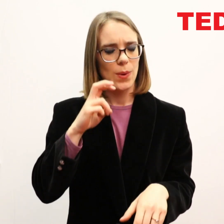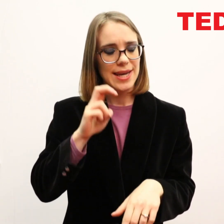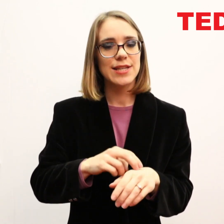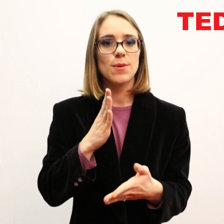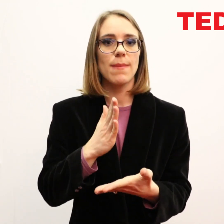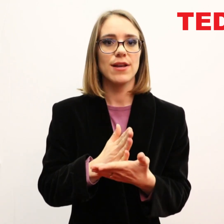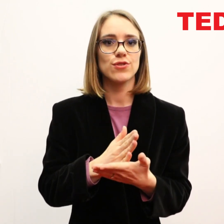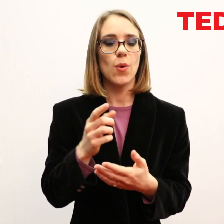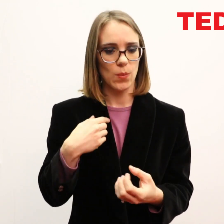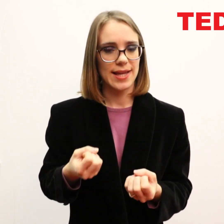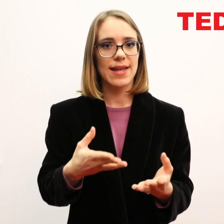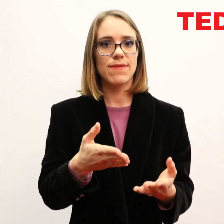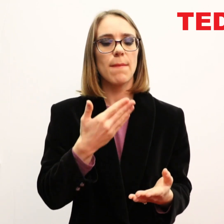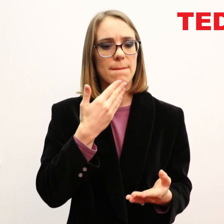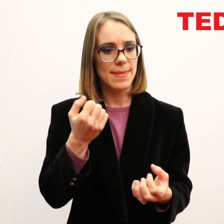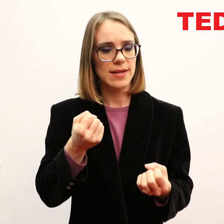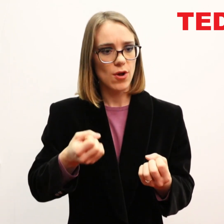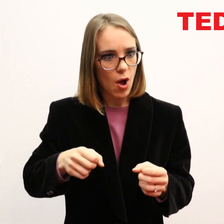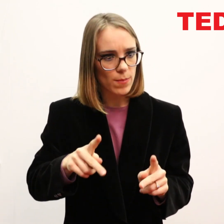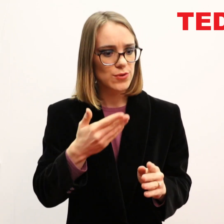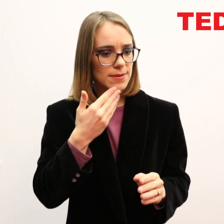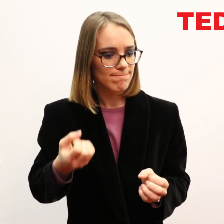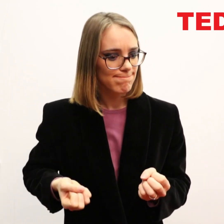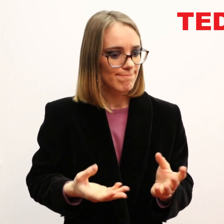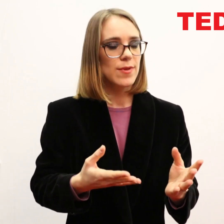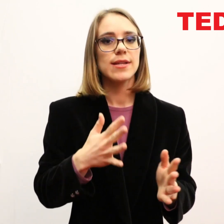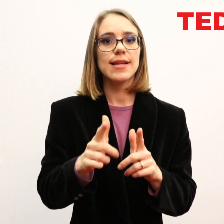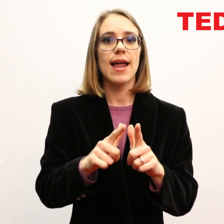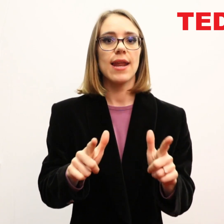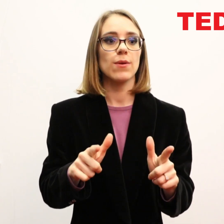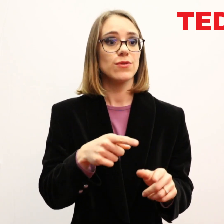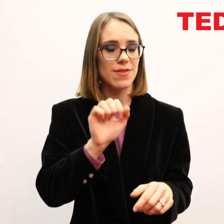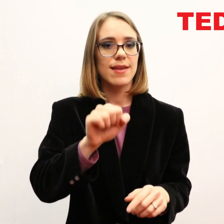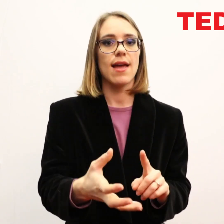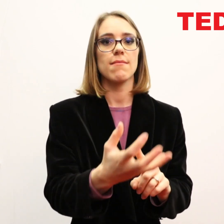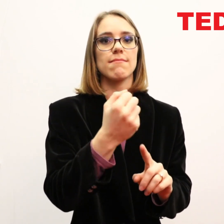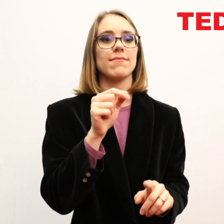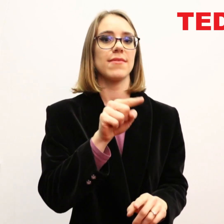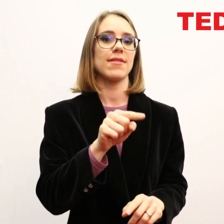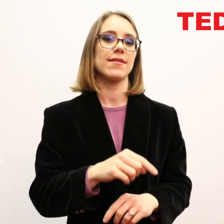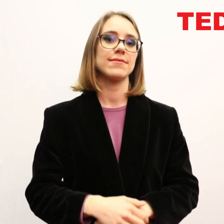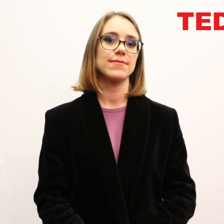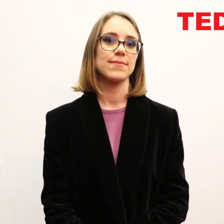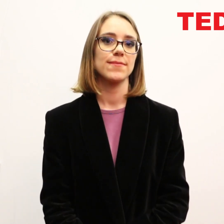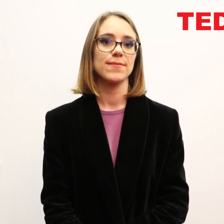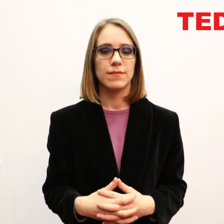we need to ensure that they are empowered with all the resources and opportunities and sign language to achieve this.